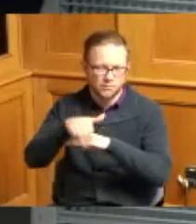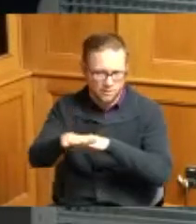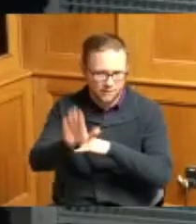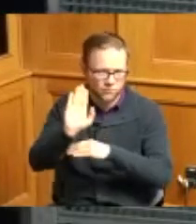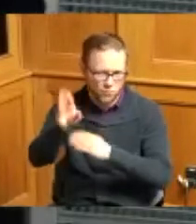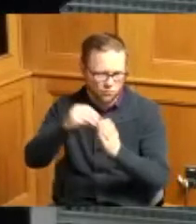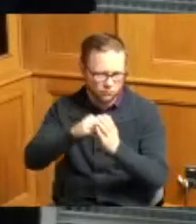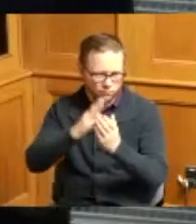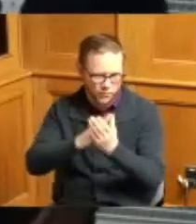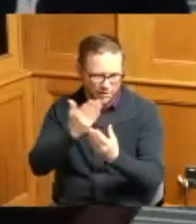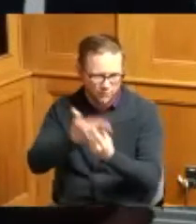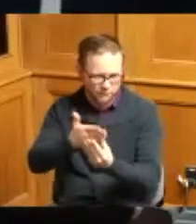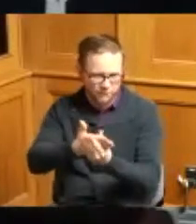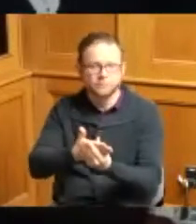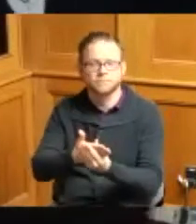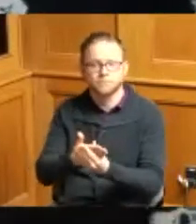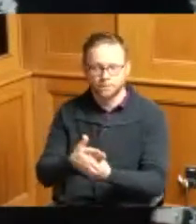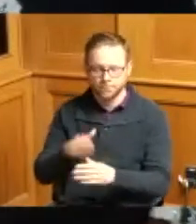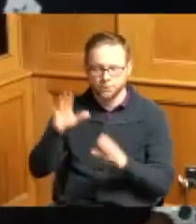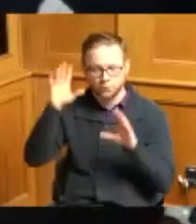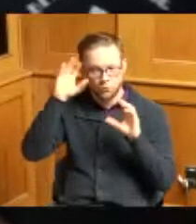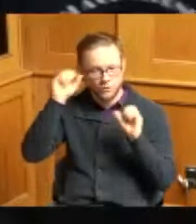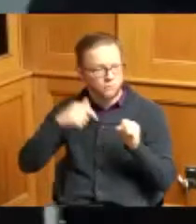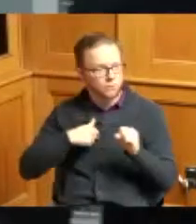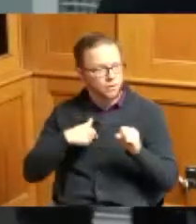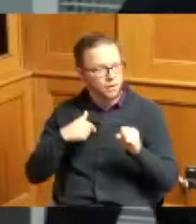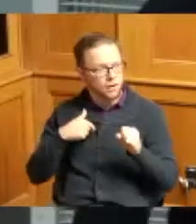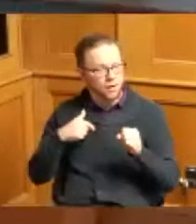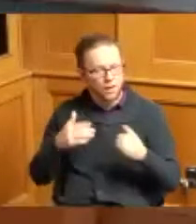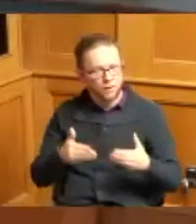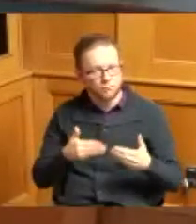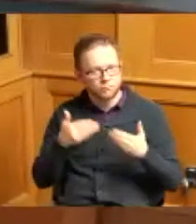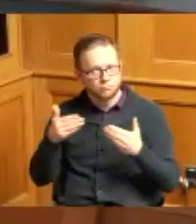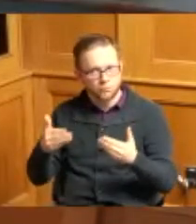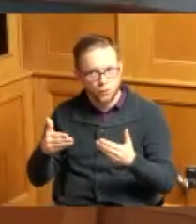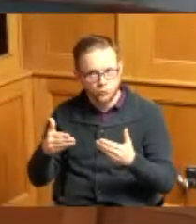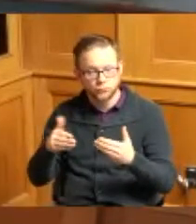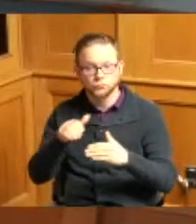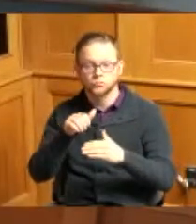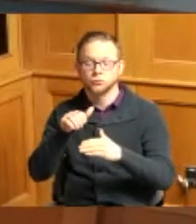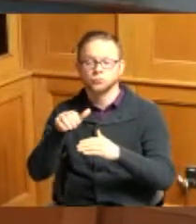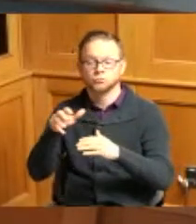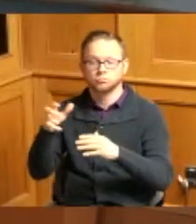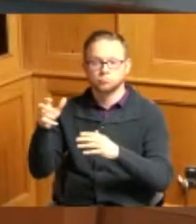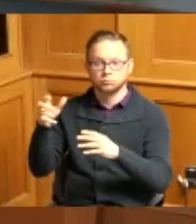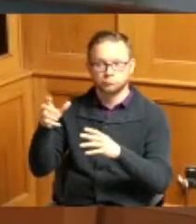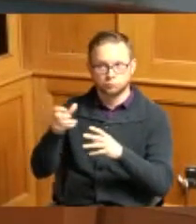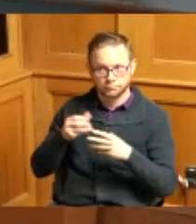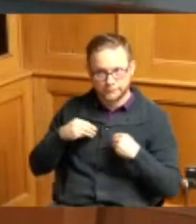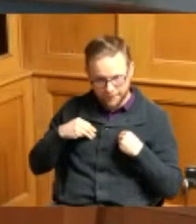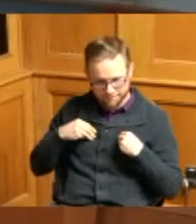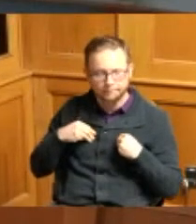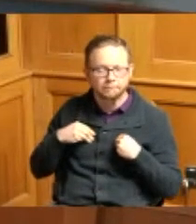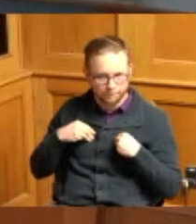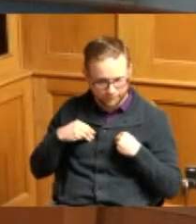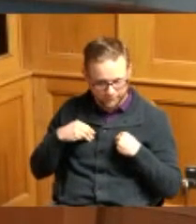okay thank you I'd like to like to make a motion to submit or to re accept for the record